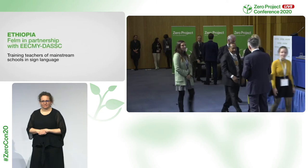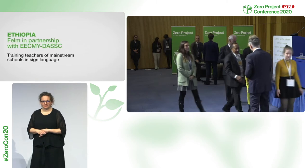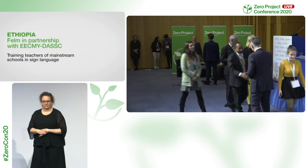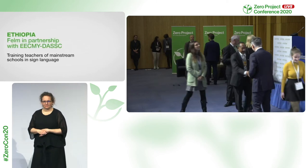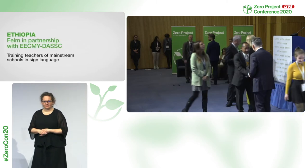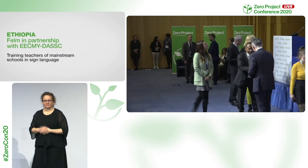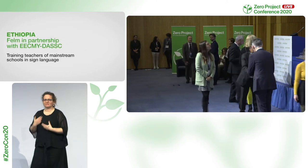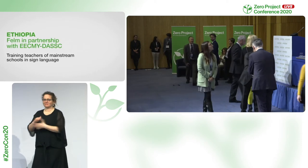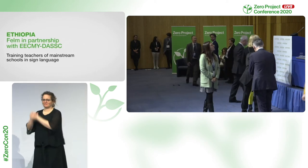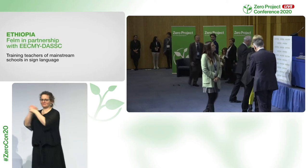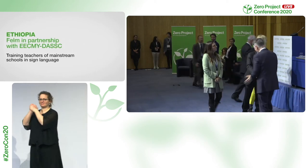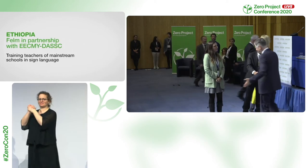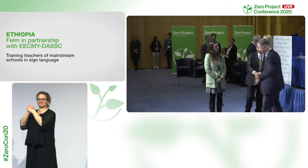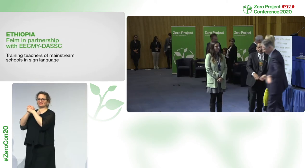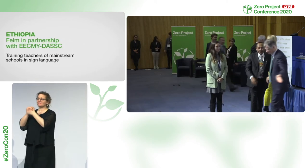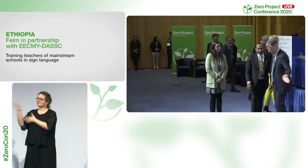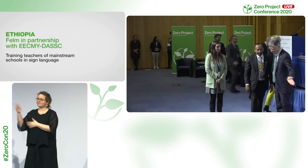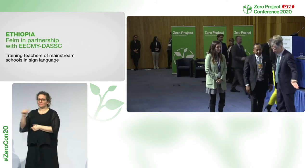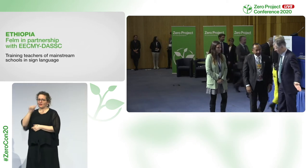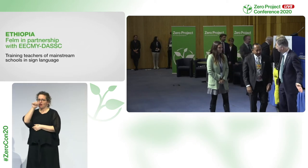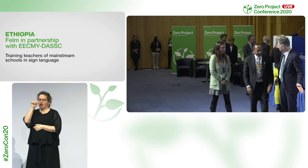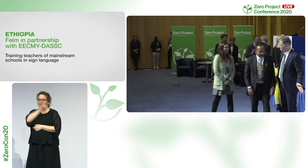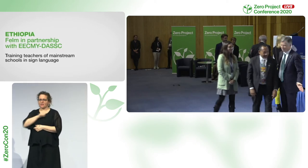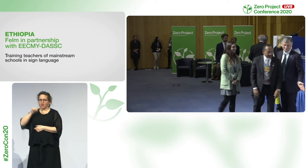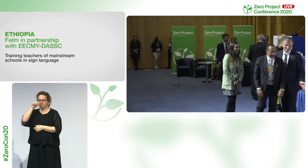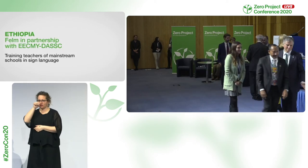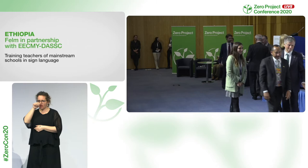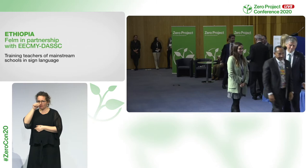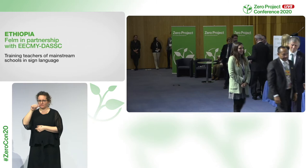Congratulations to film in partnership with E. The NY D.A.